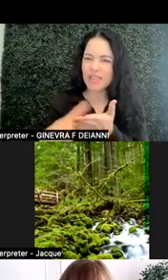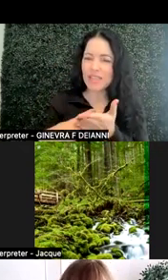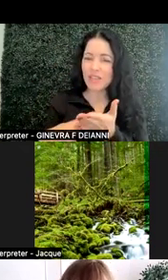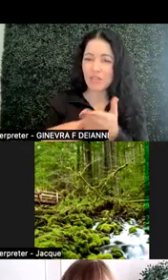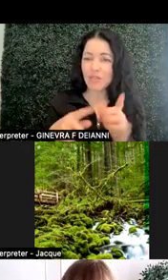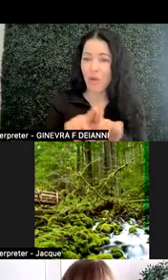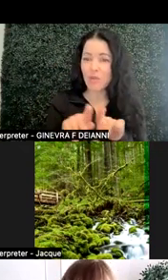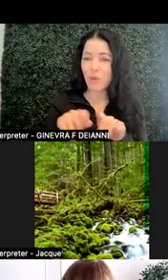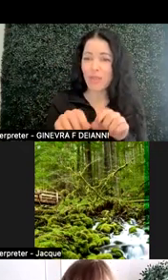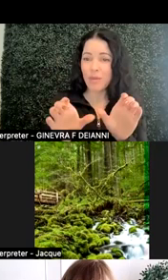a little bit about that.